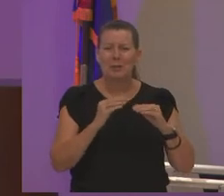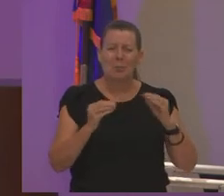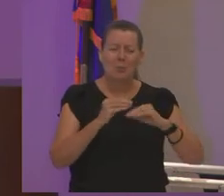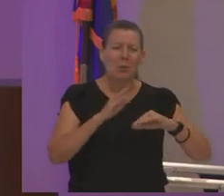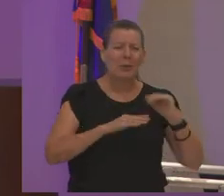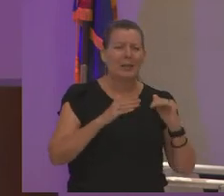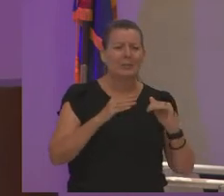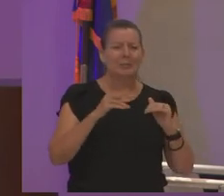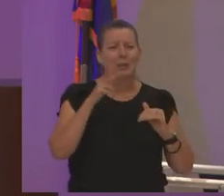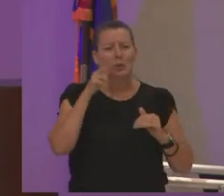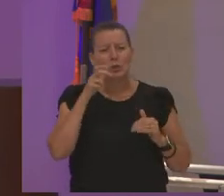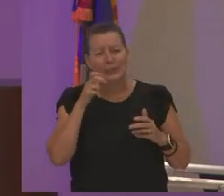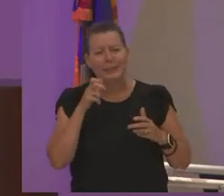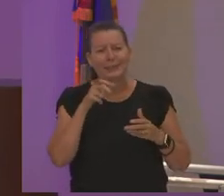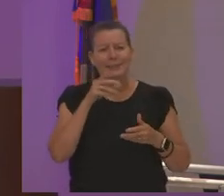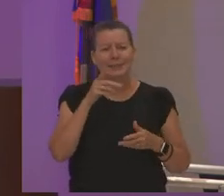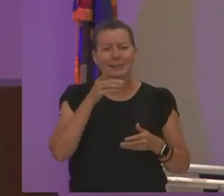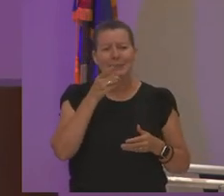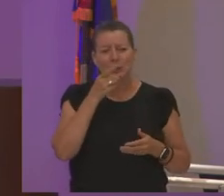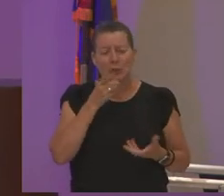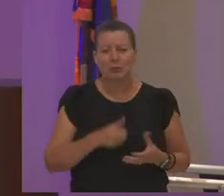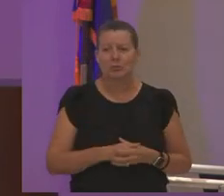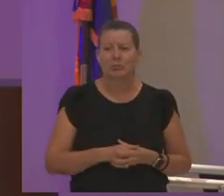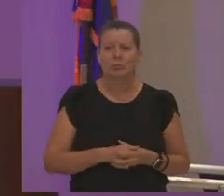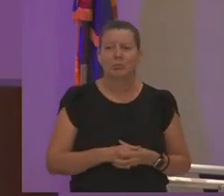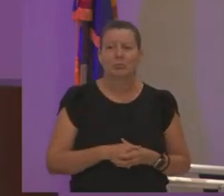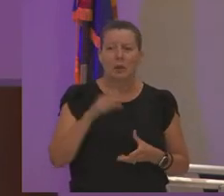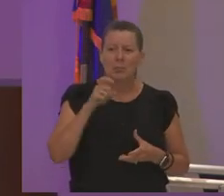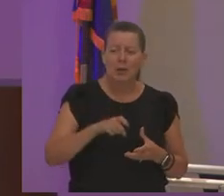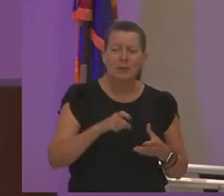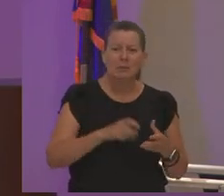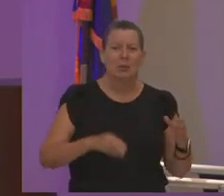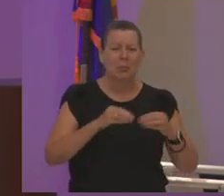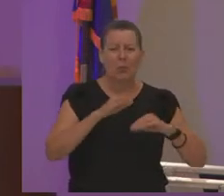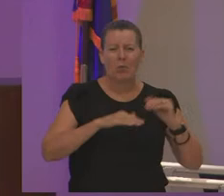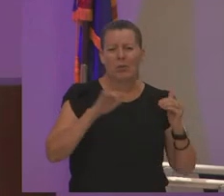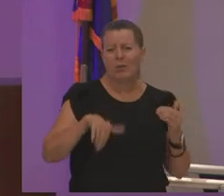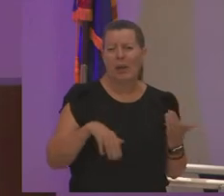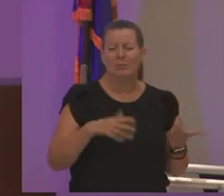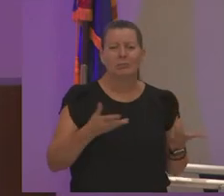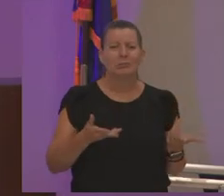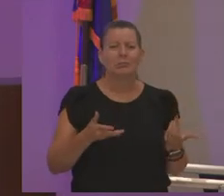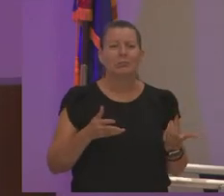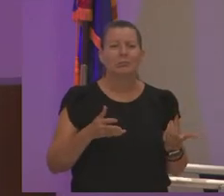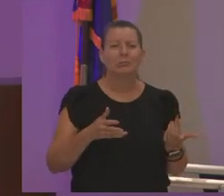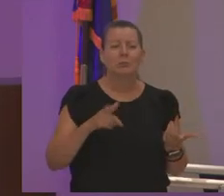she is absolutely correct that it must go beyond a chicken dinner we also have to acknowledge that as